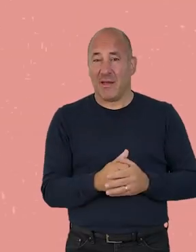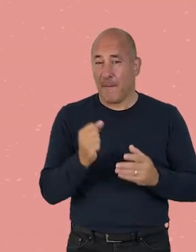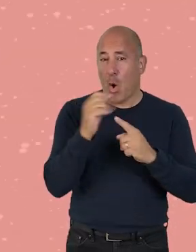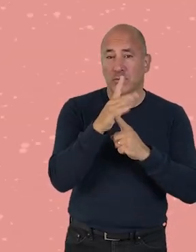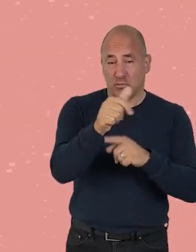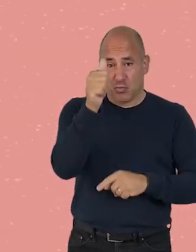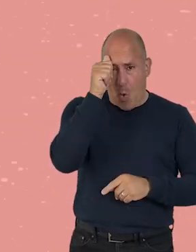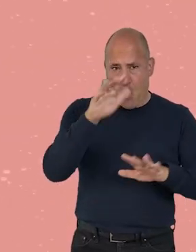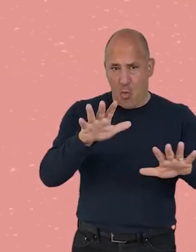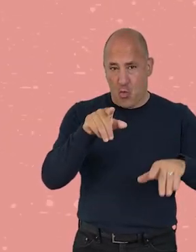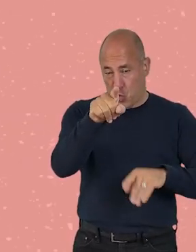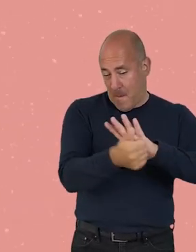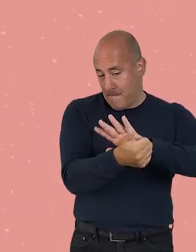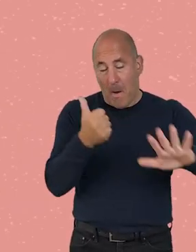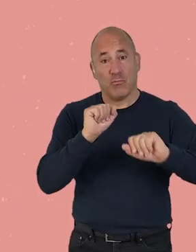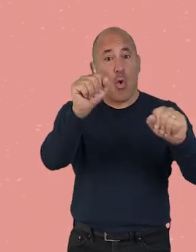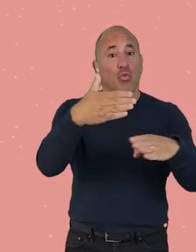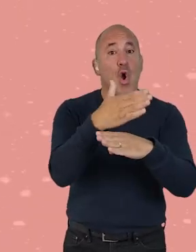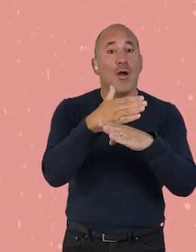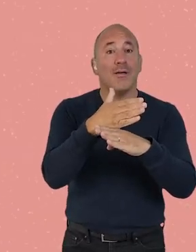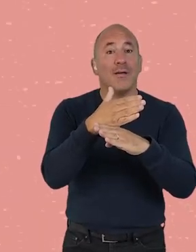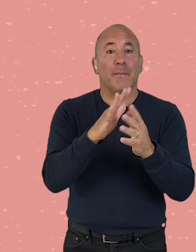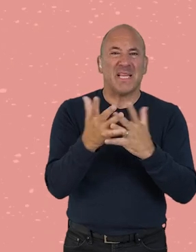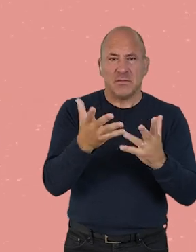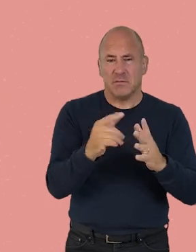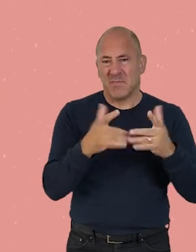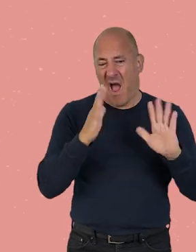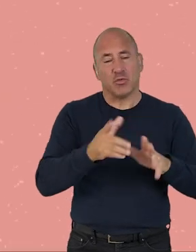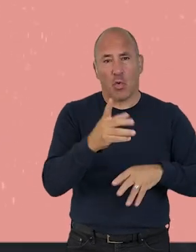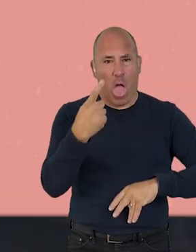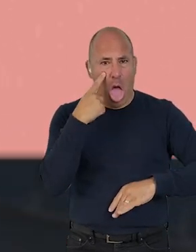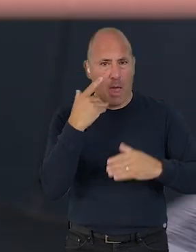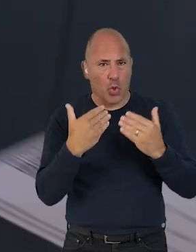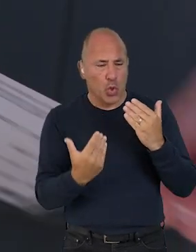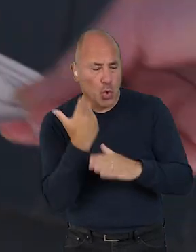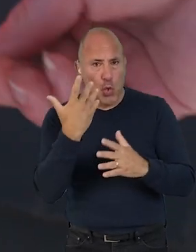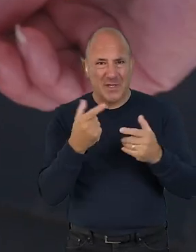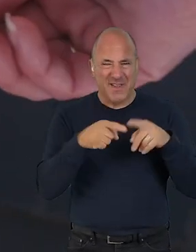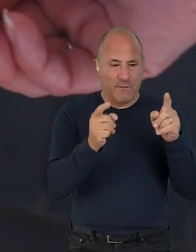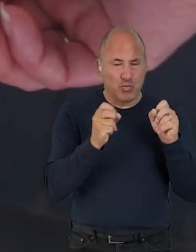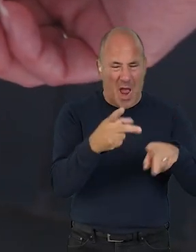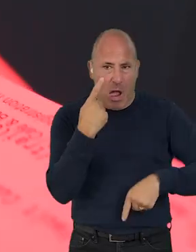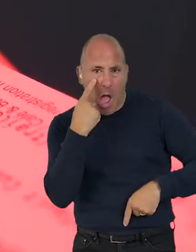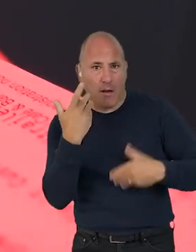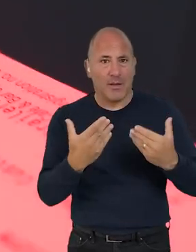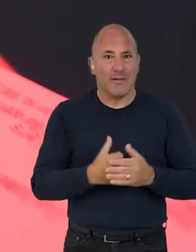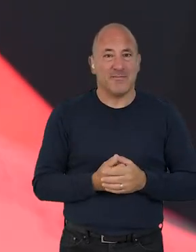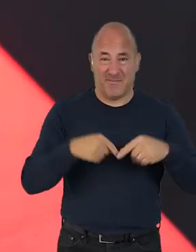It's important to recognise you are the expert in your own practice. This might mean taking more experimental and unique pathways forward.